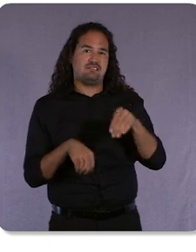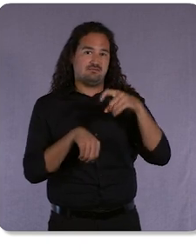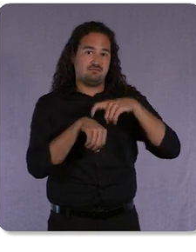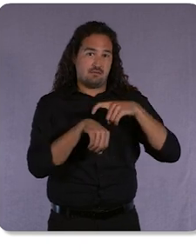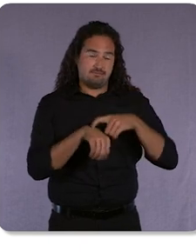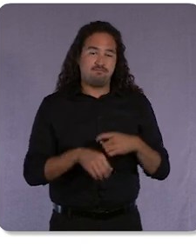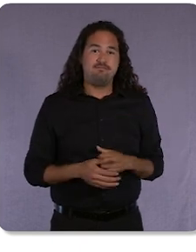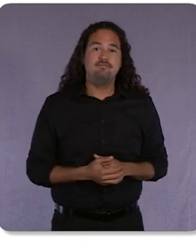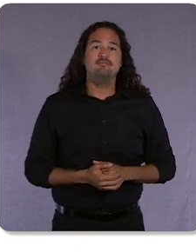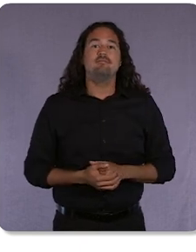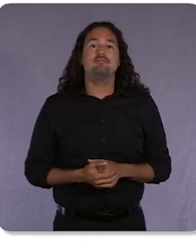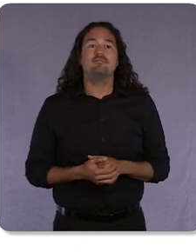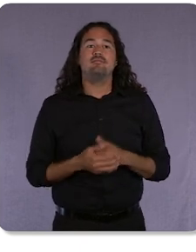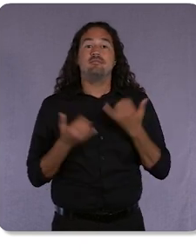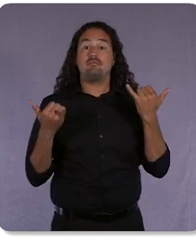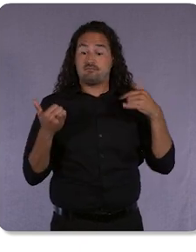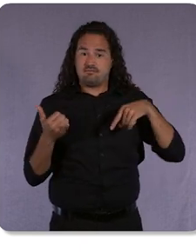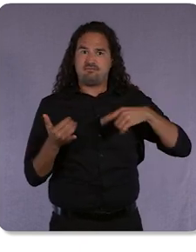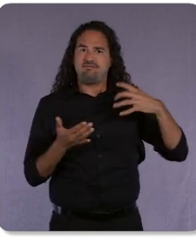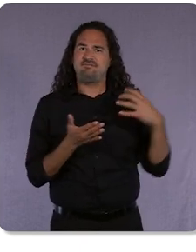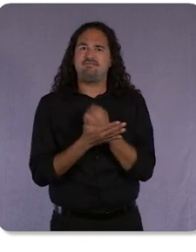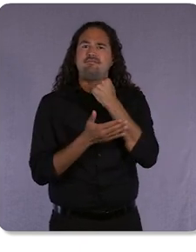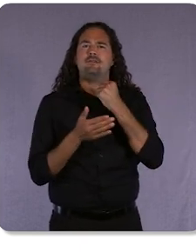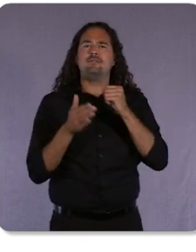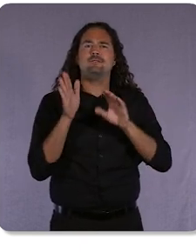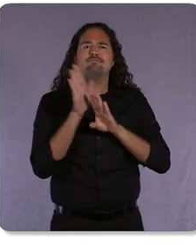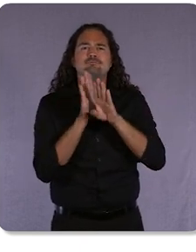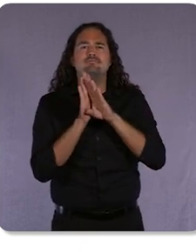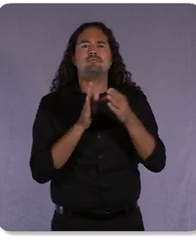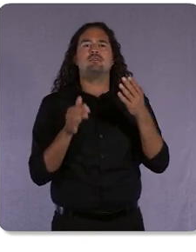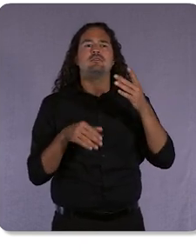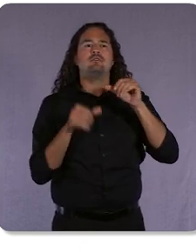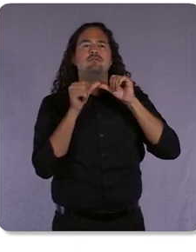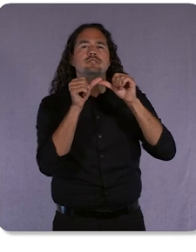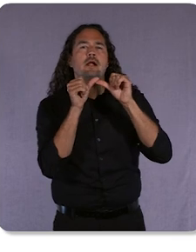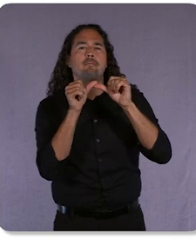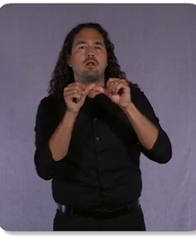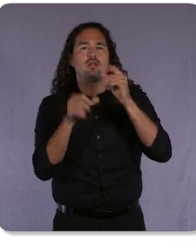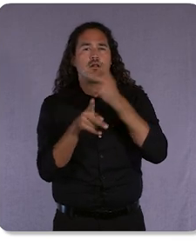that benefit people and the planet. And by the way, it looks pretty amazing too, doesn’t it?